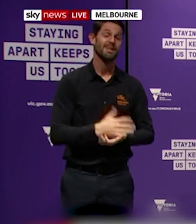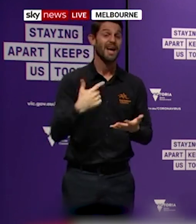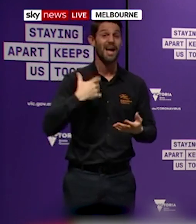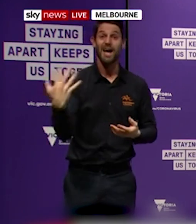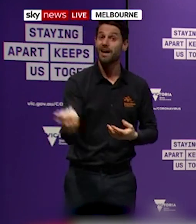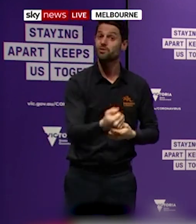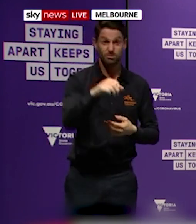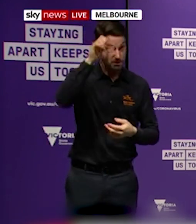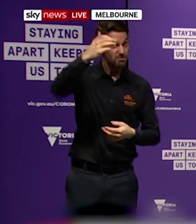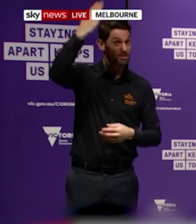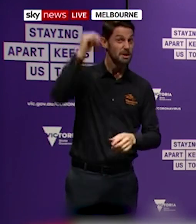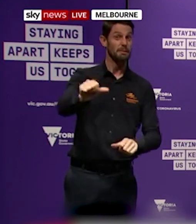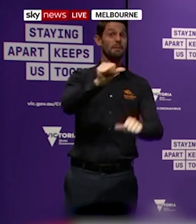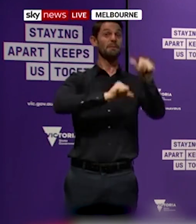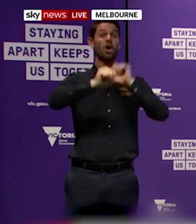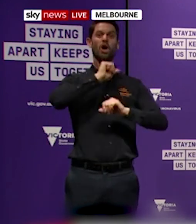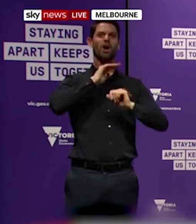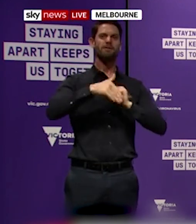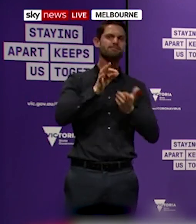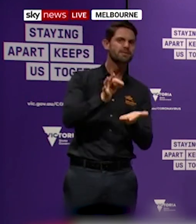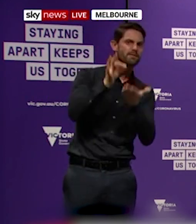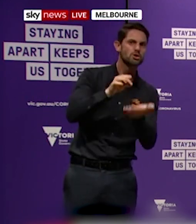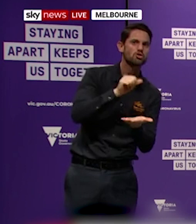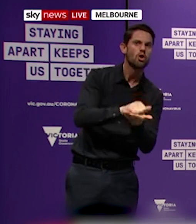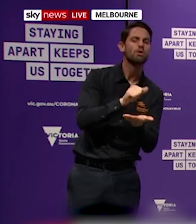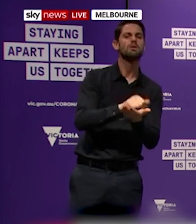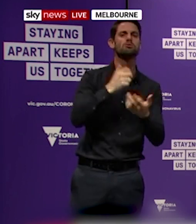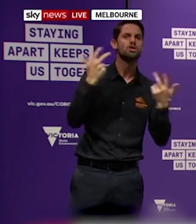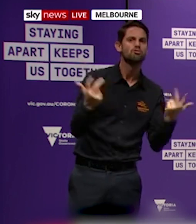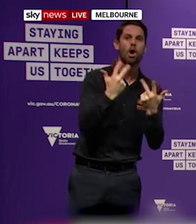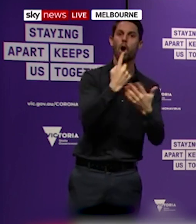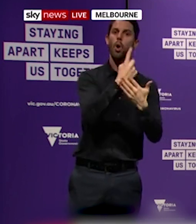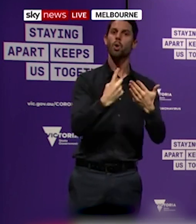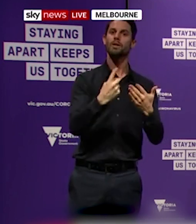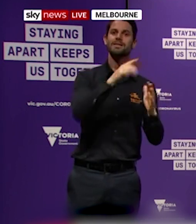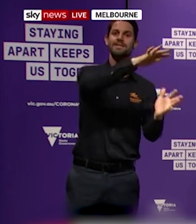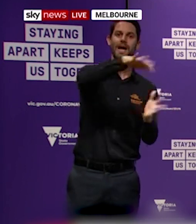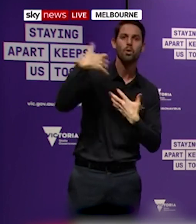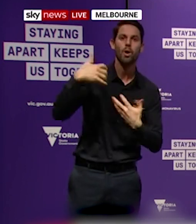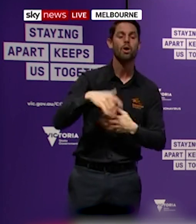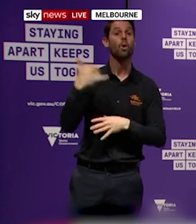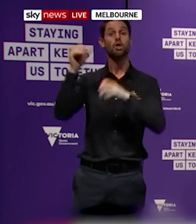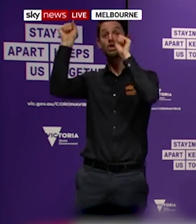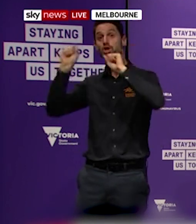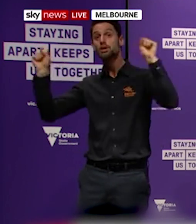restaurants, hotels being takeaway only gyms, for instance, being closed. We'll get you a full list.